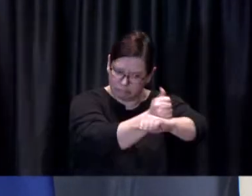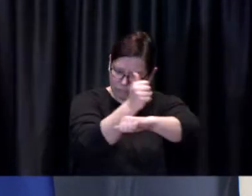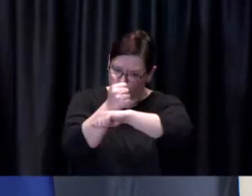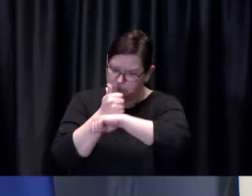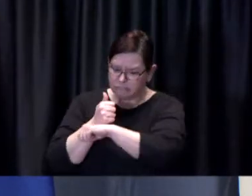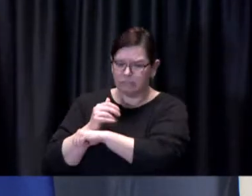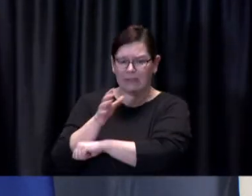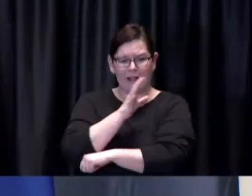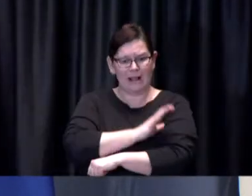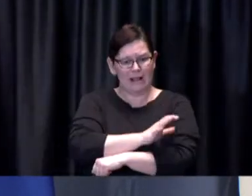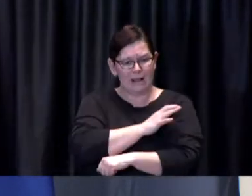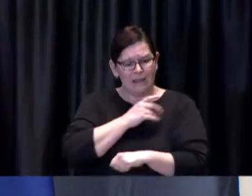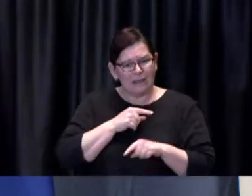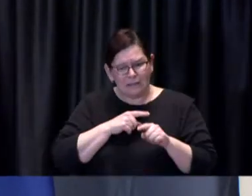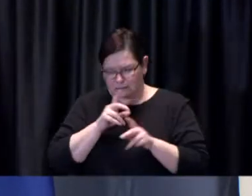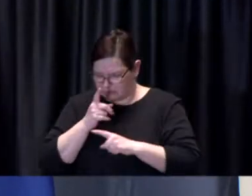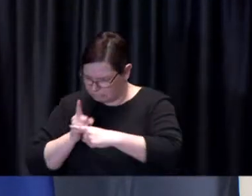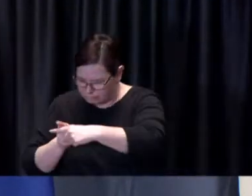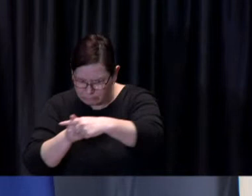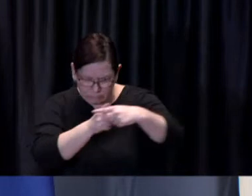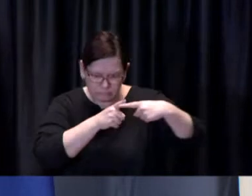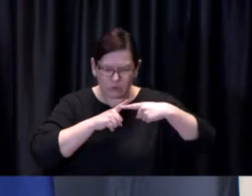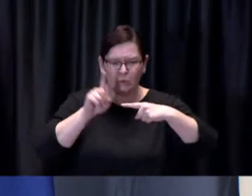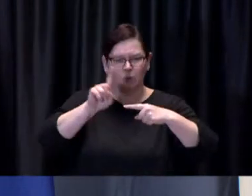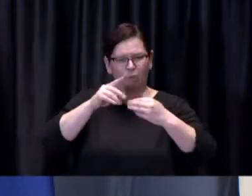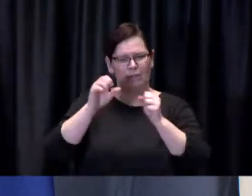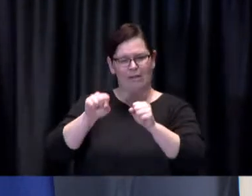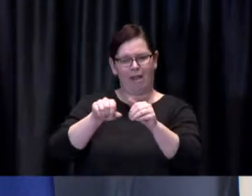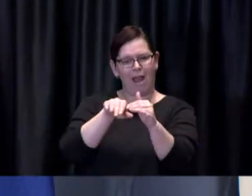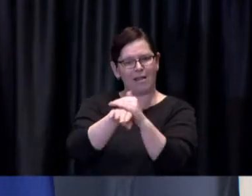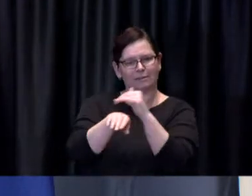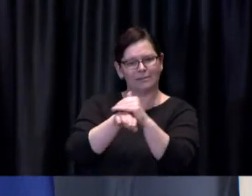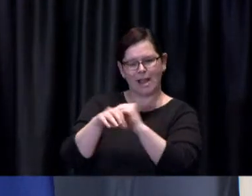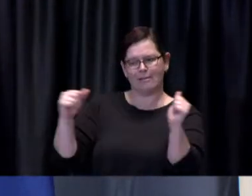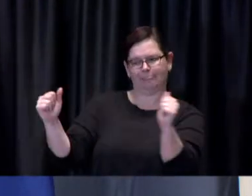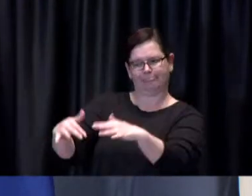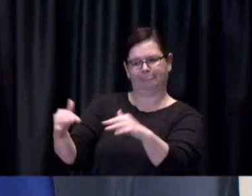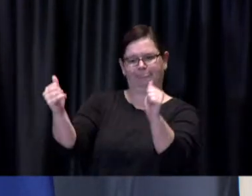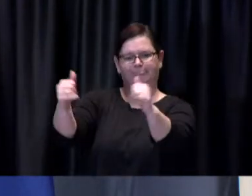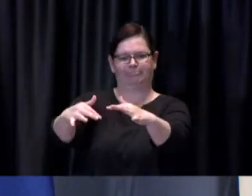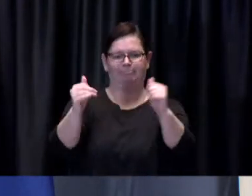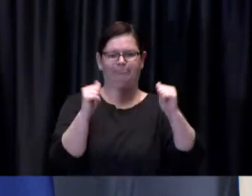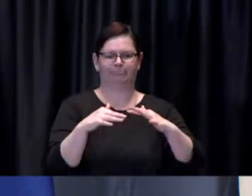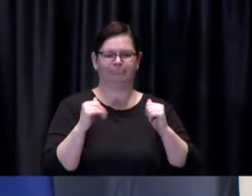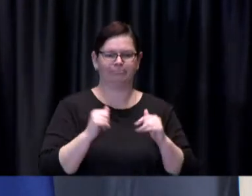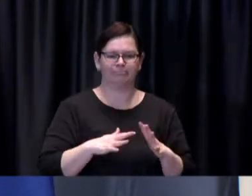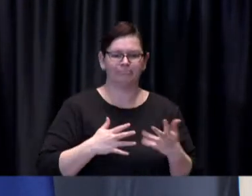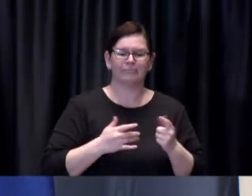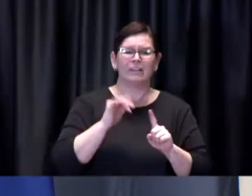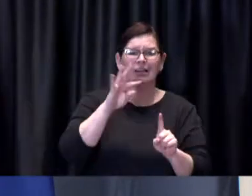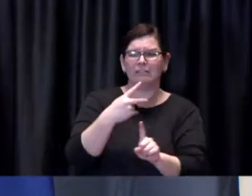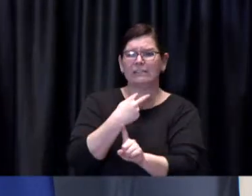to ensure that we focus our mobile efforts on those who we know are homebound and have no other way to get vaccinated.